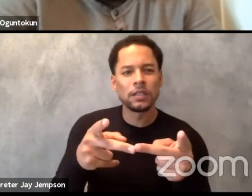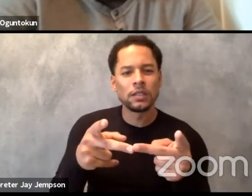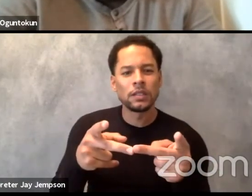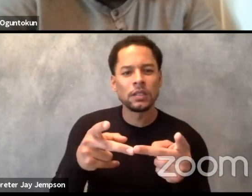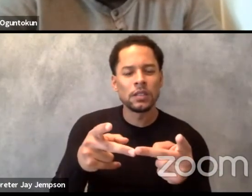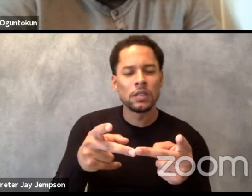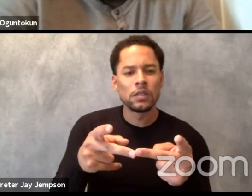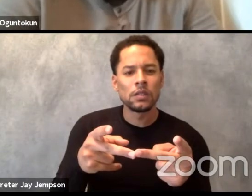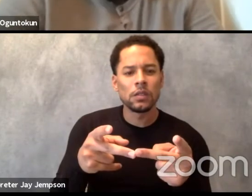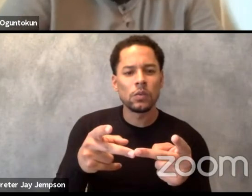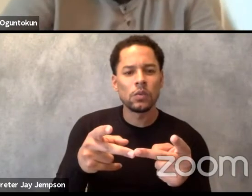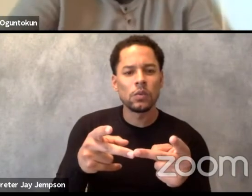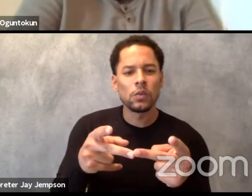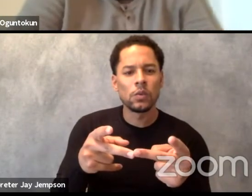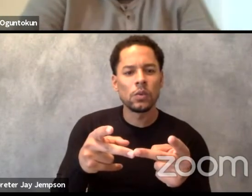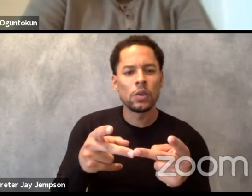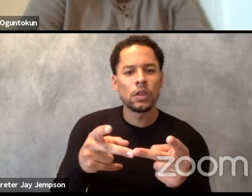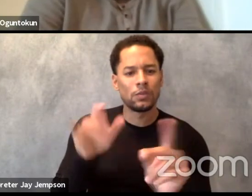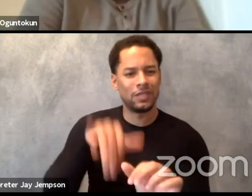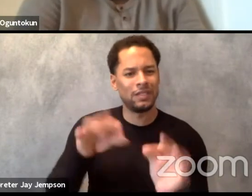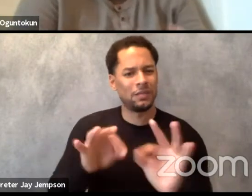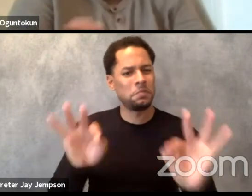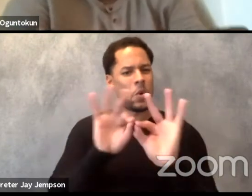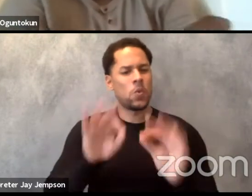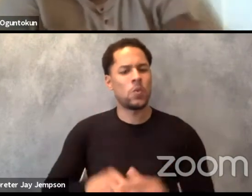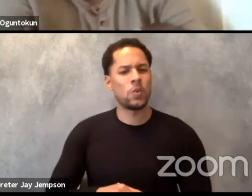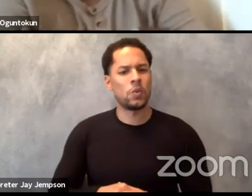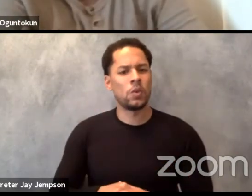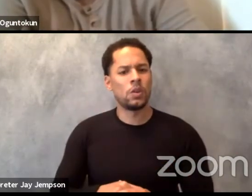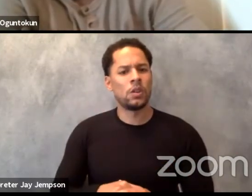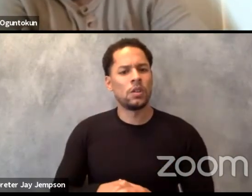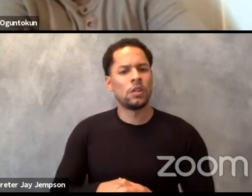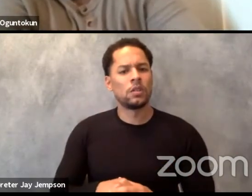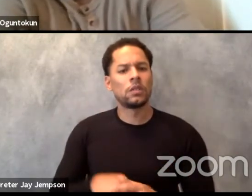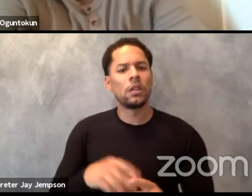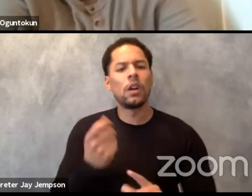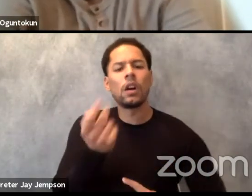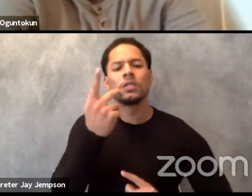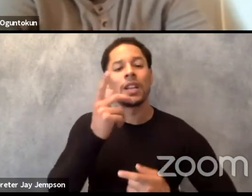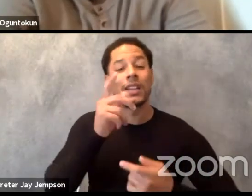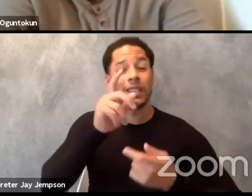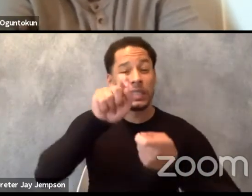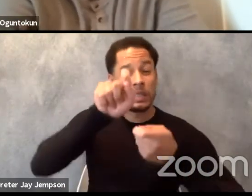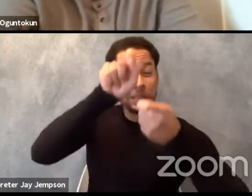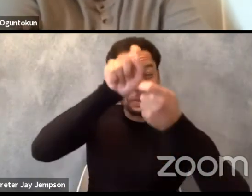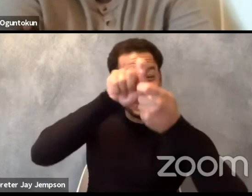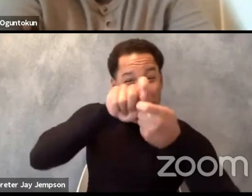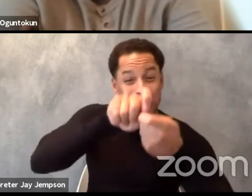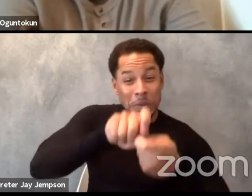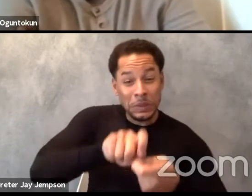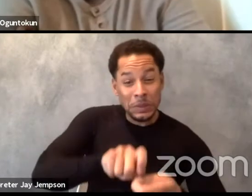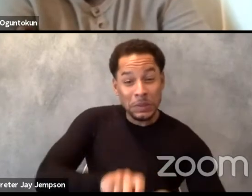Two, is that understanding that nuances should be allowed at every point in time in human existence.